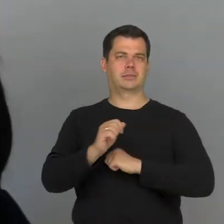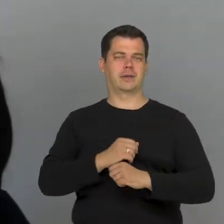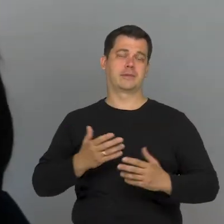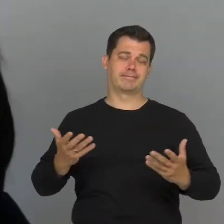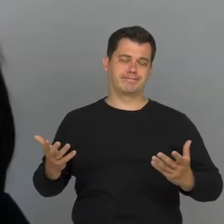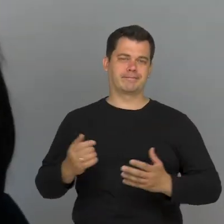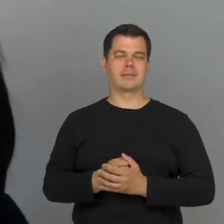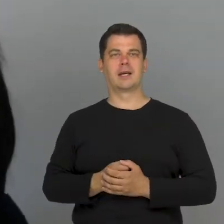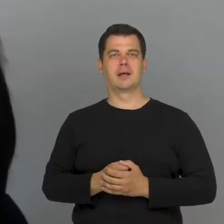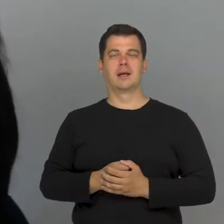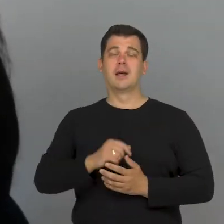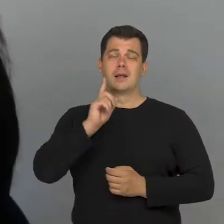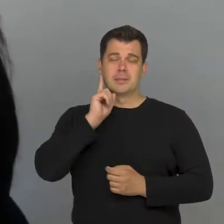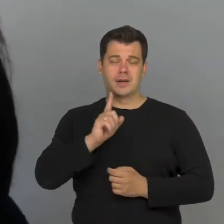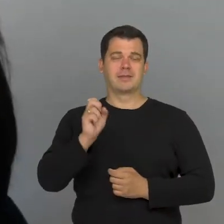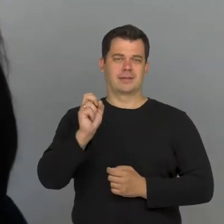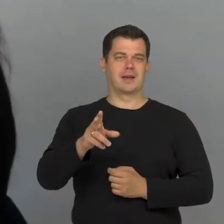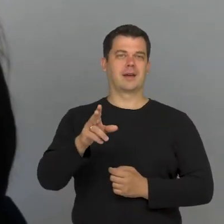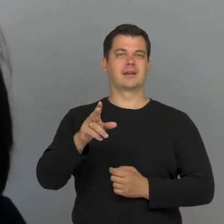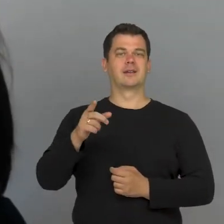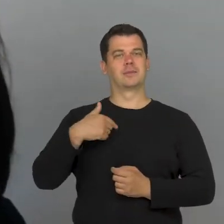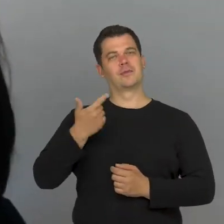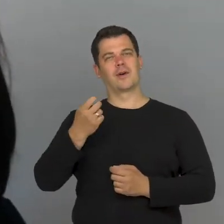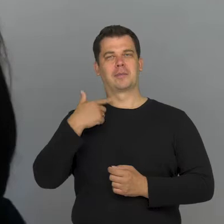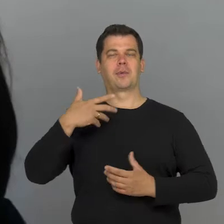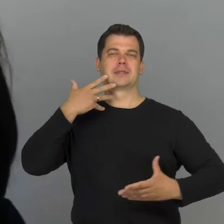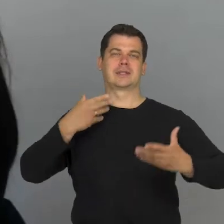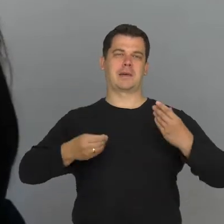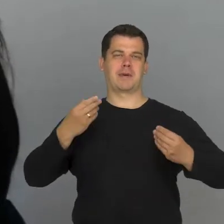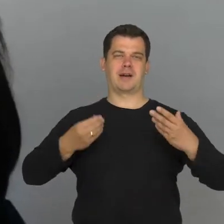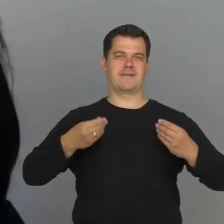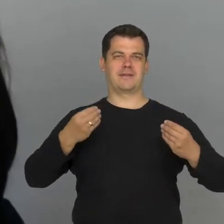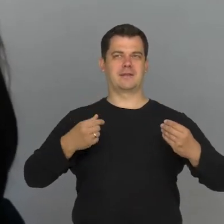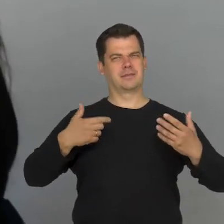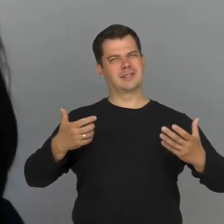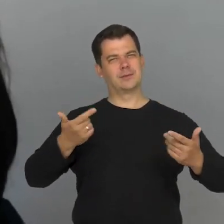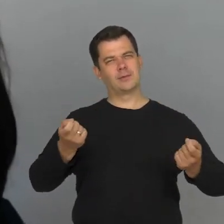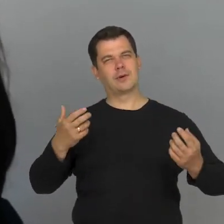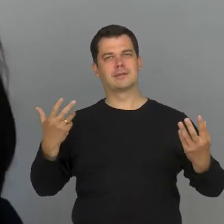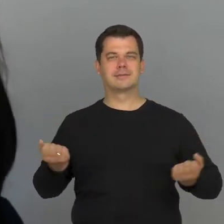So we played with it and tried to have fun with that look.